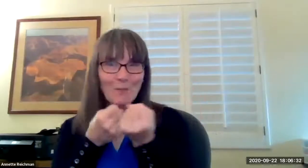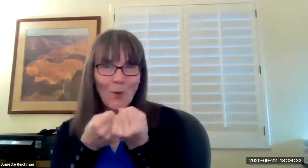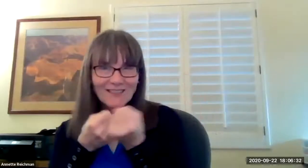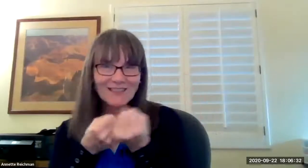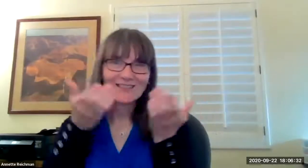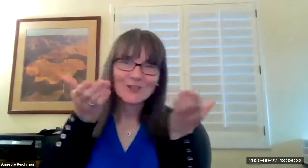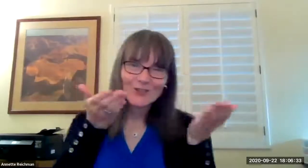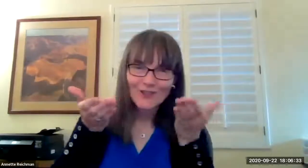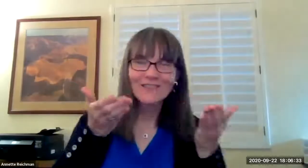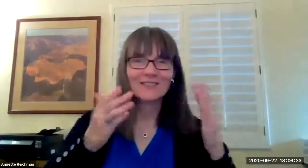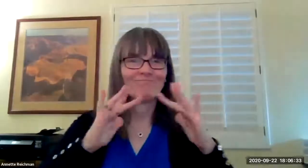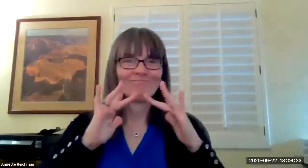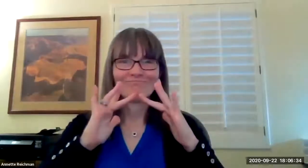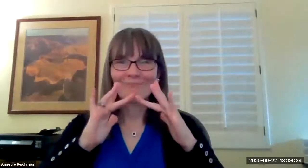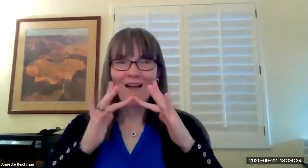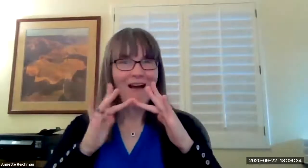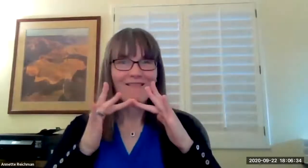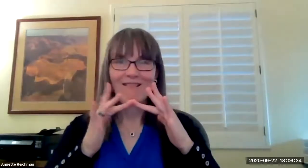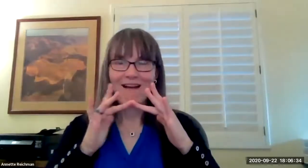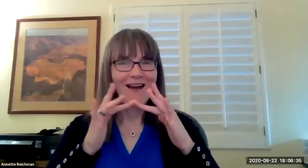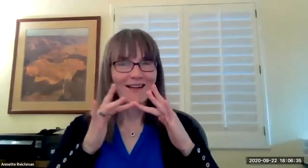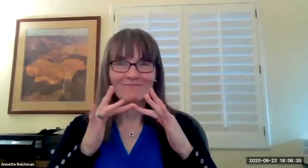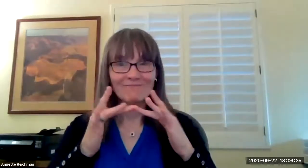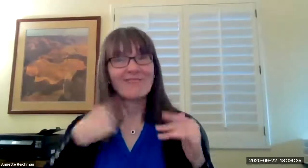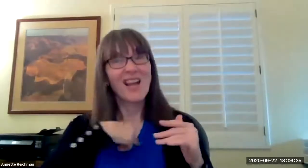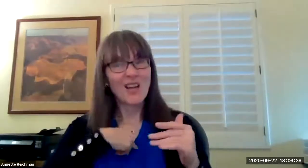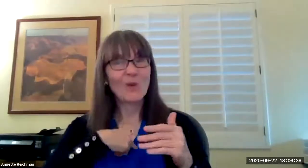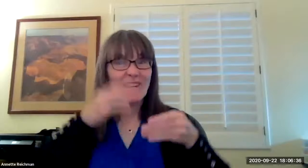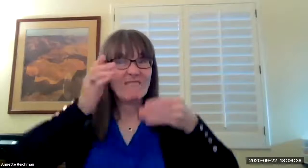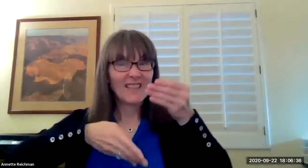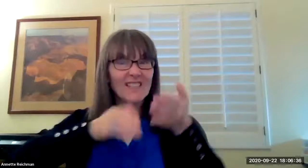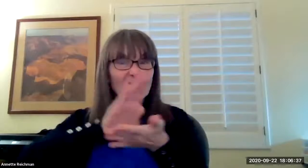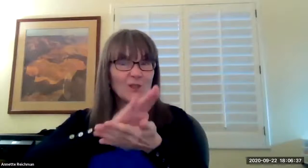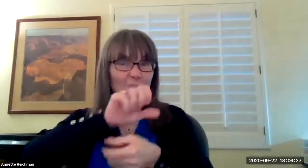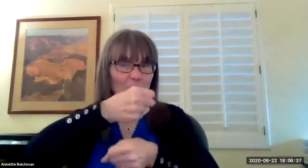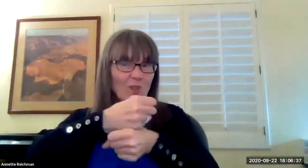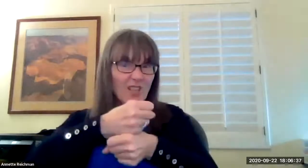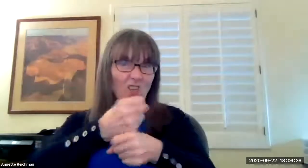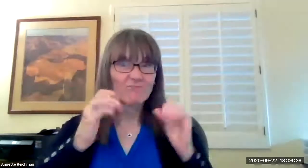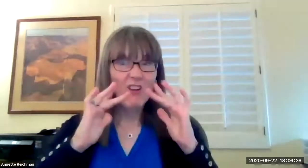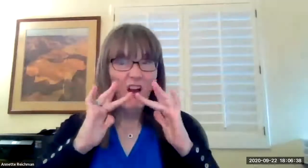all of our educational support services